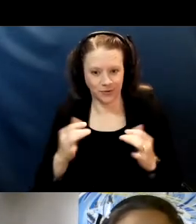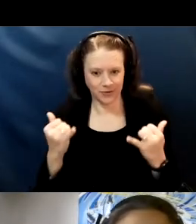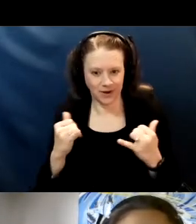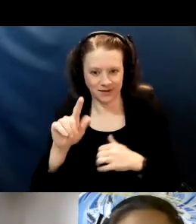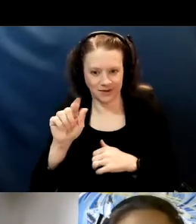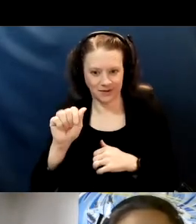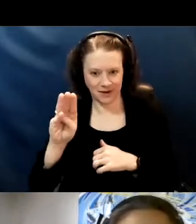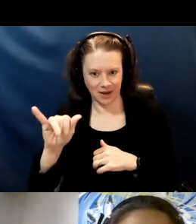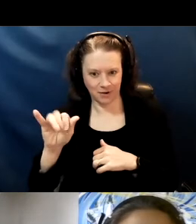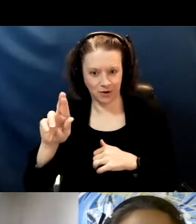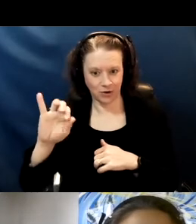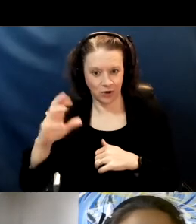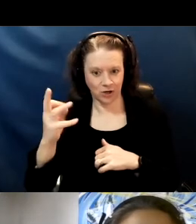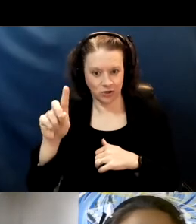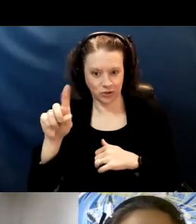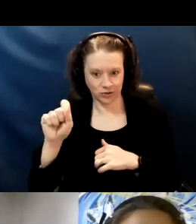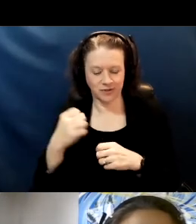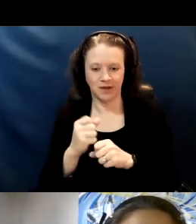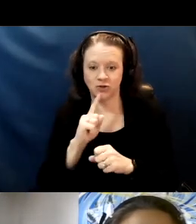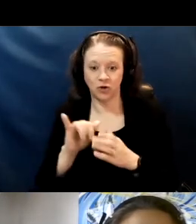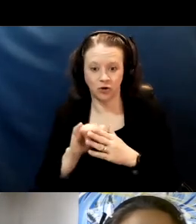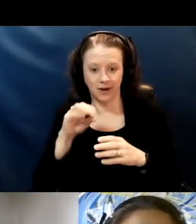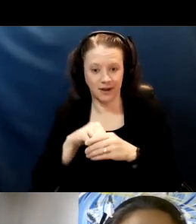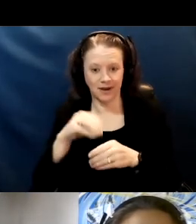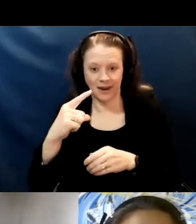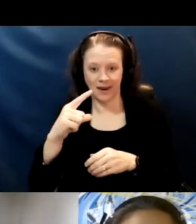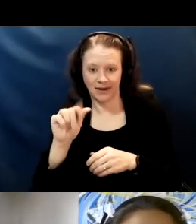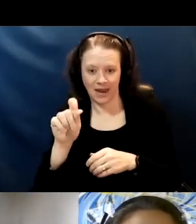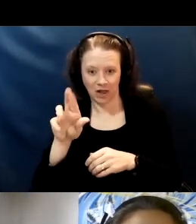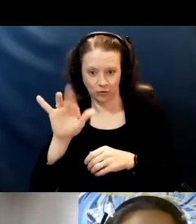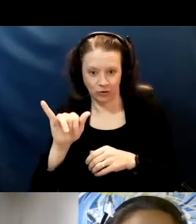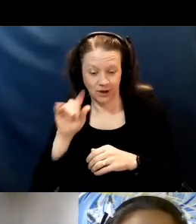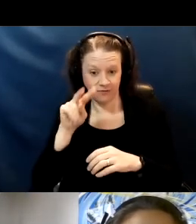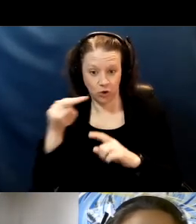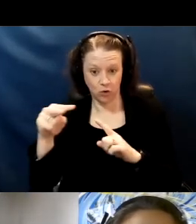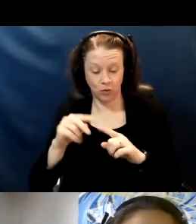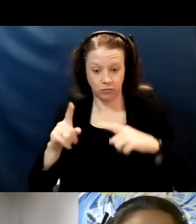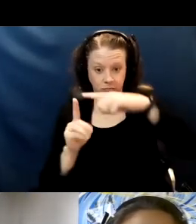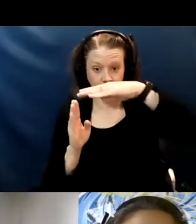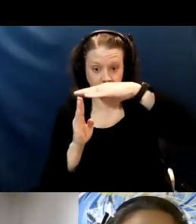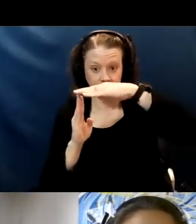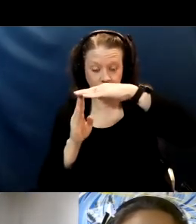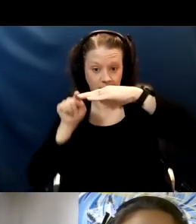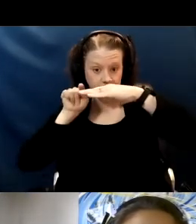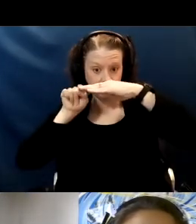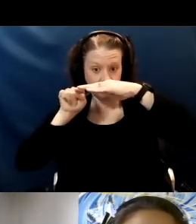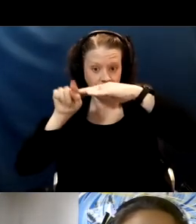If you make sure you're in Gallery View in the upper right-hand corner of your screen you can see Tammy Richards ASL,